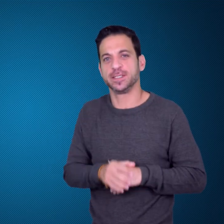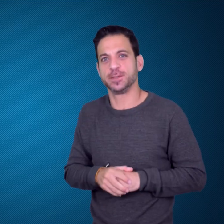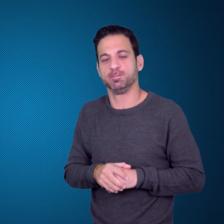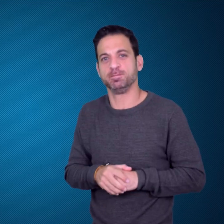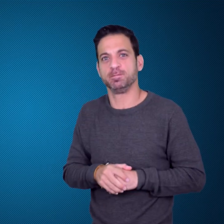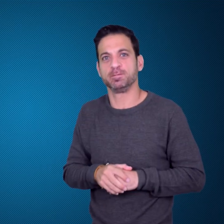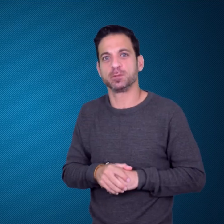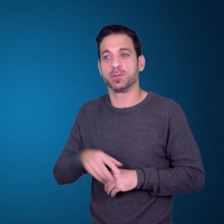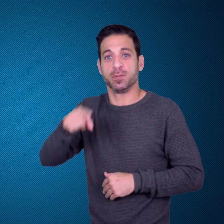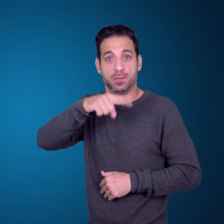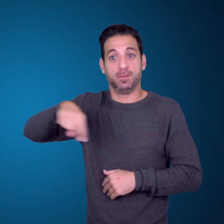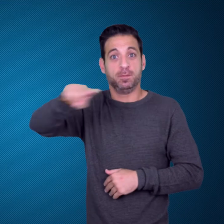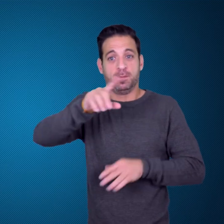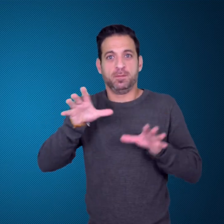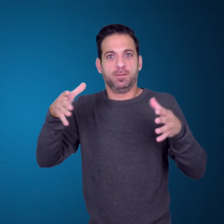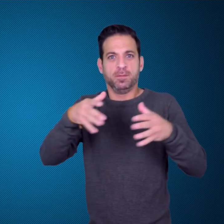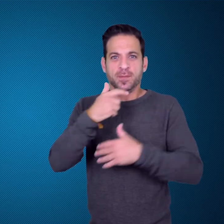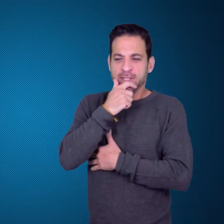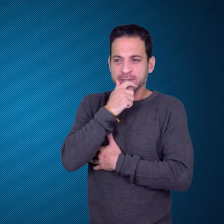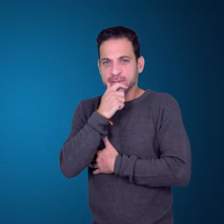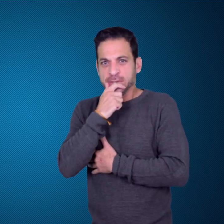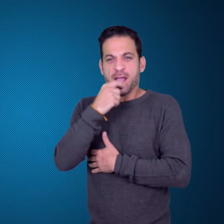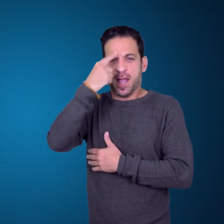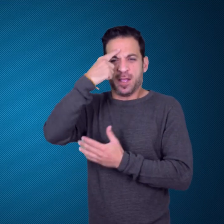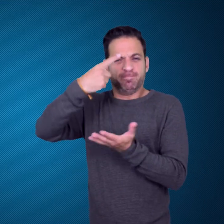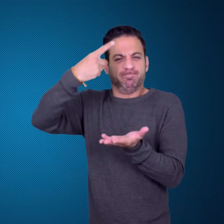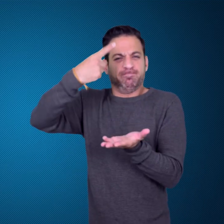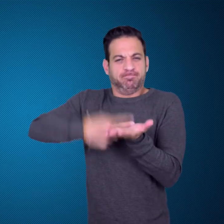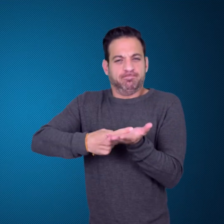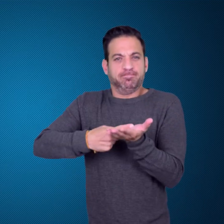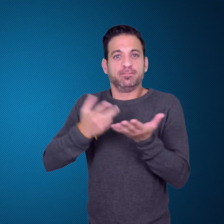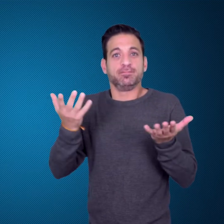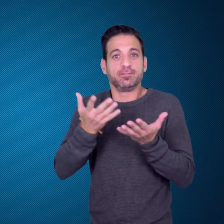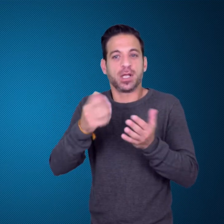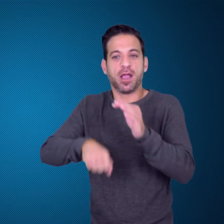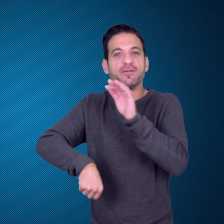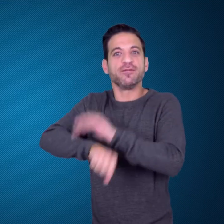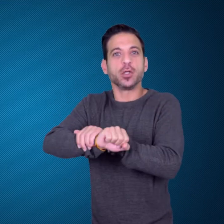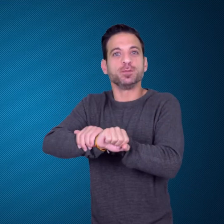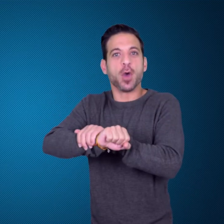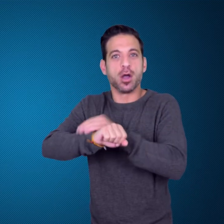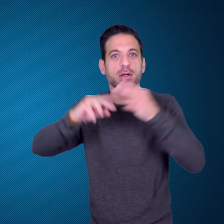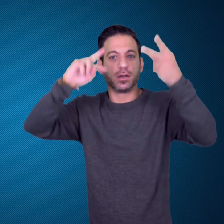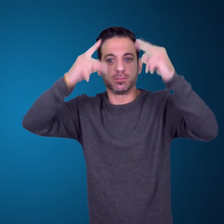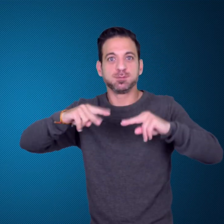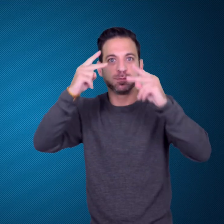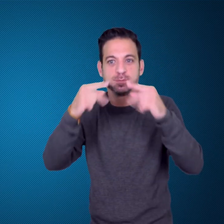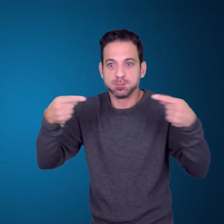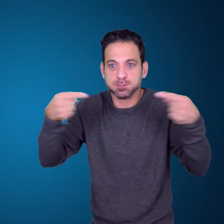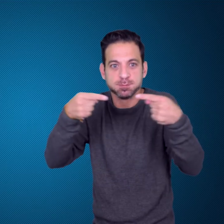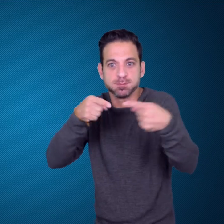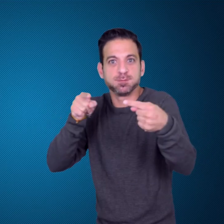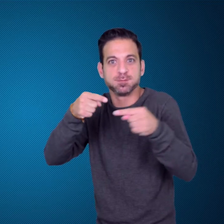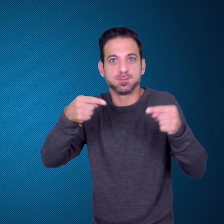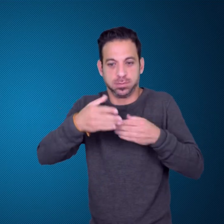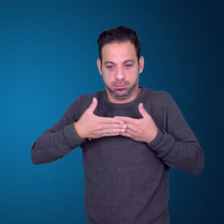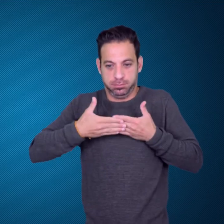They decided there would be no football